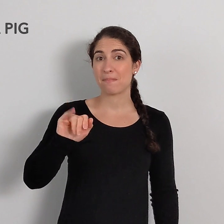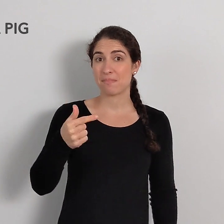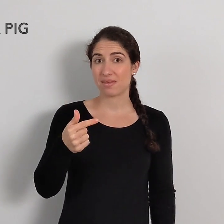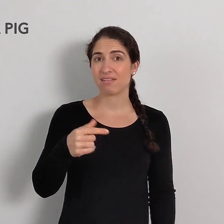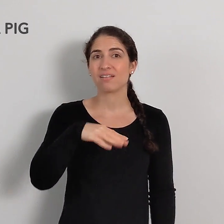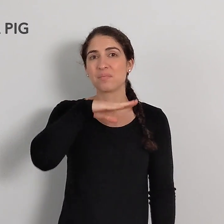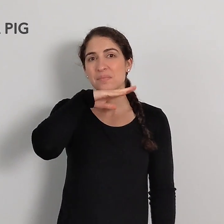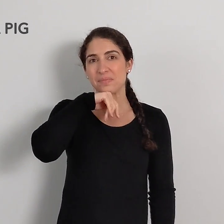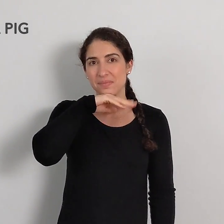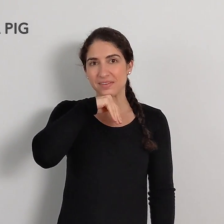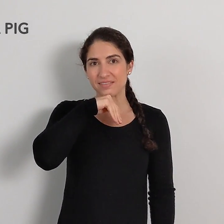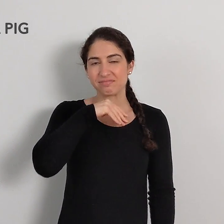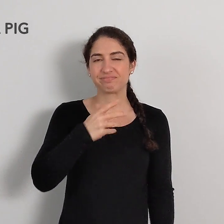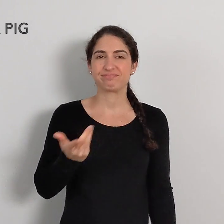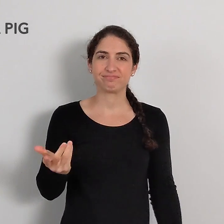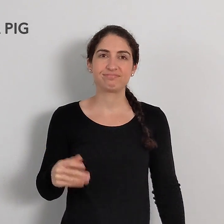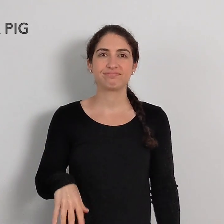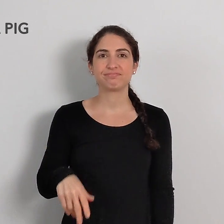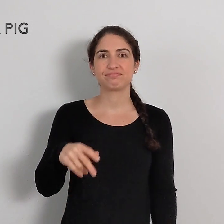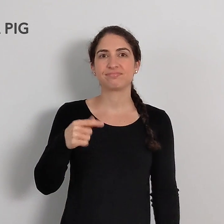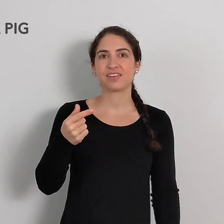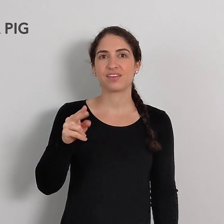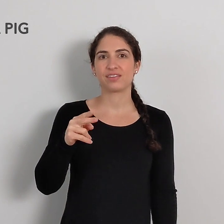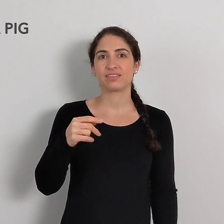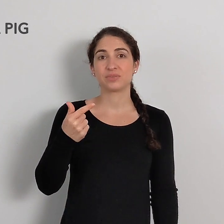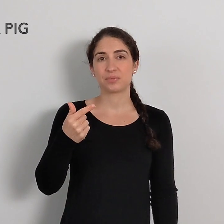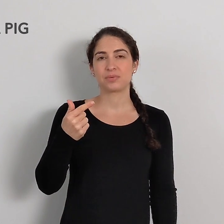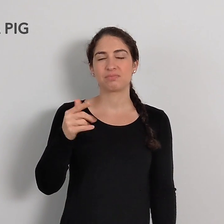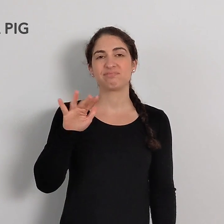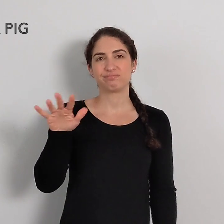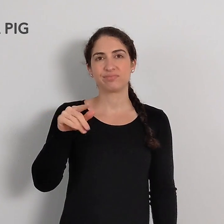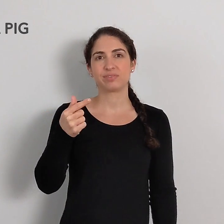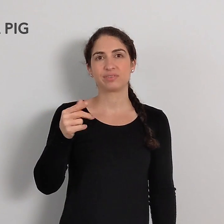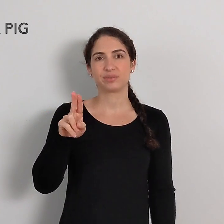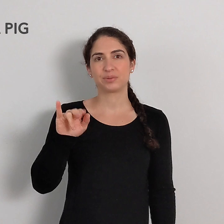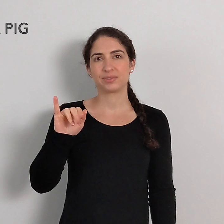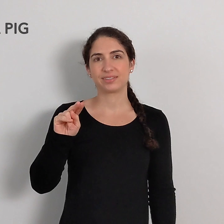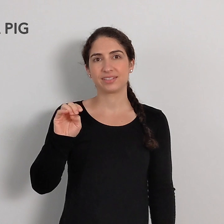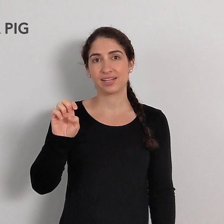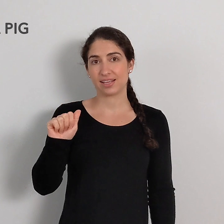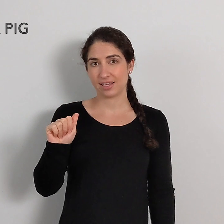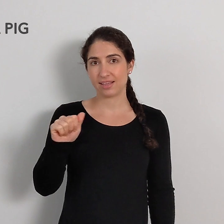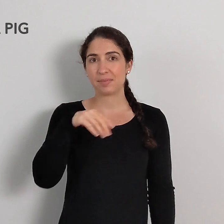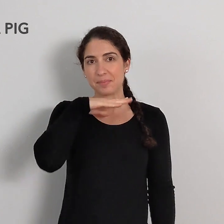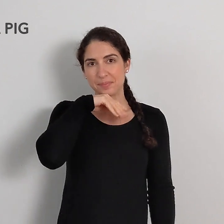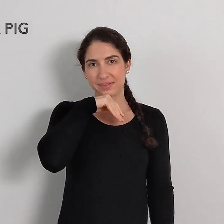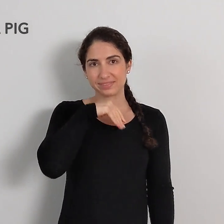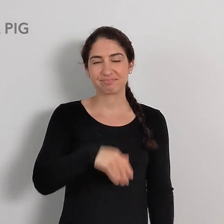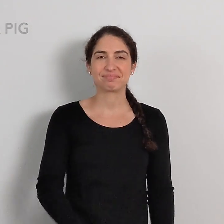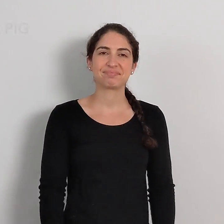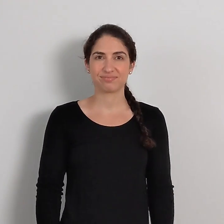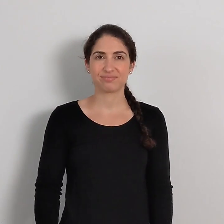The sign PIG is like this. You can fingerspell "guinea" PIG.